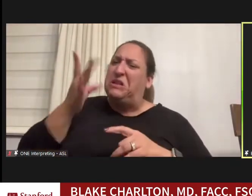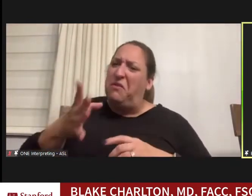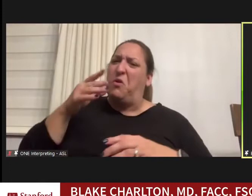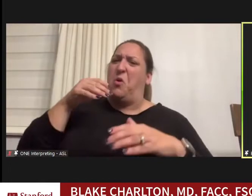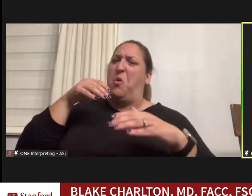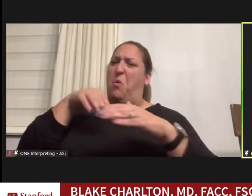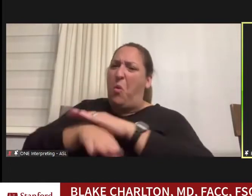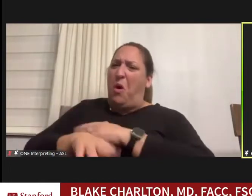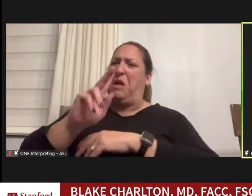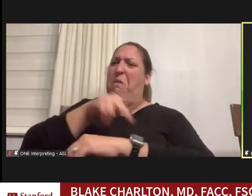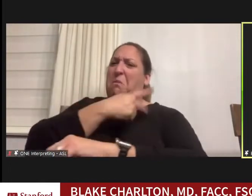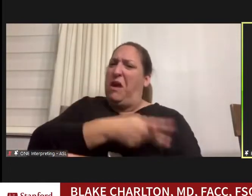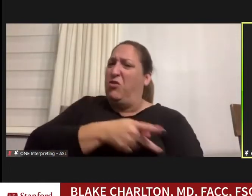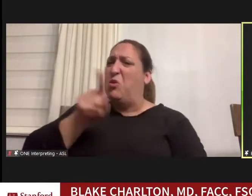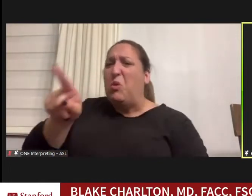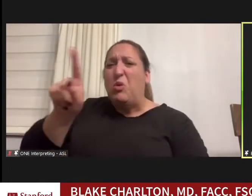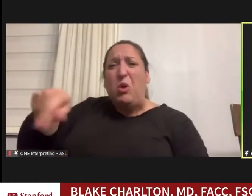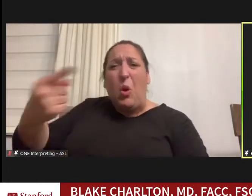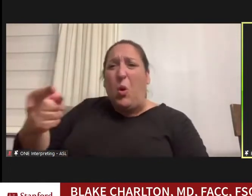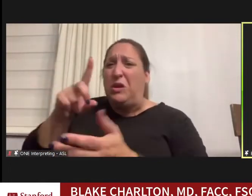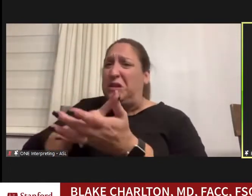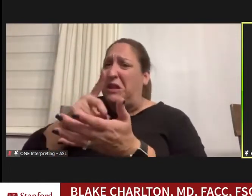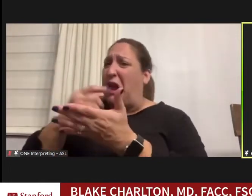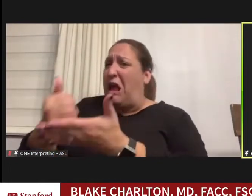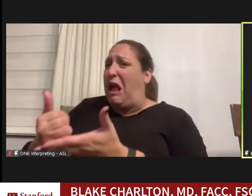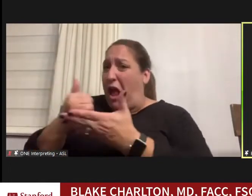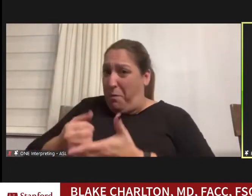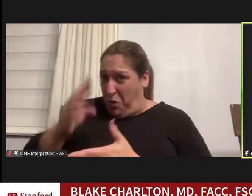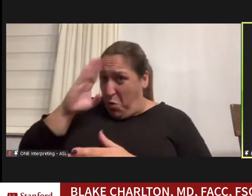and can you help? You're the only physician who can help me. Will you help me? And to be totally